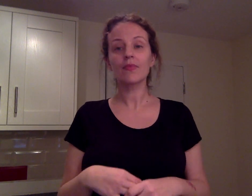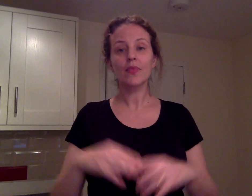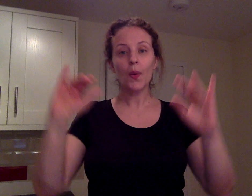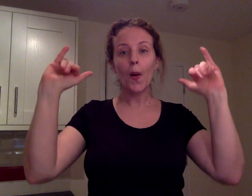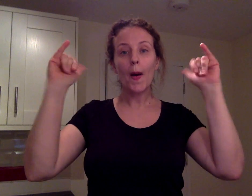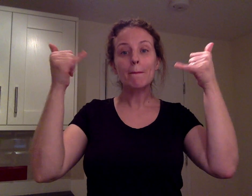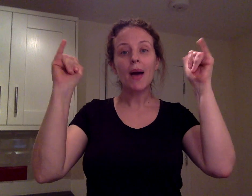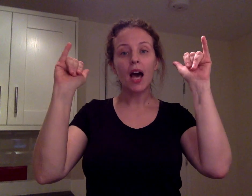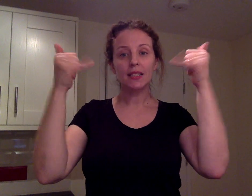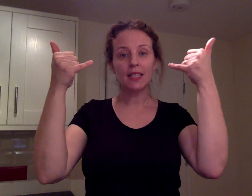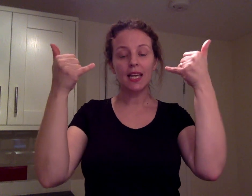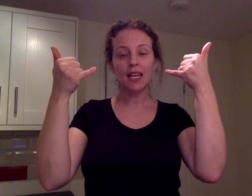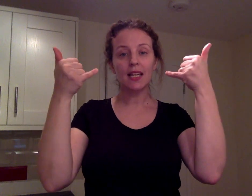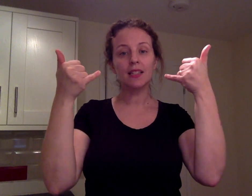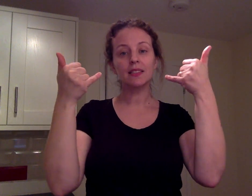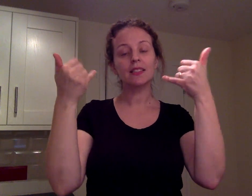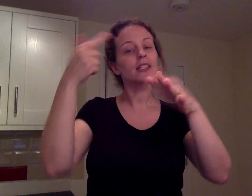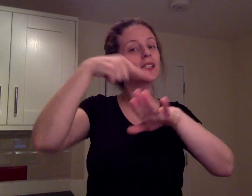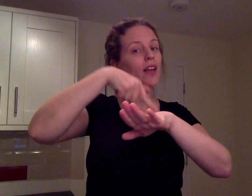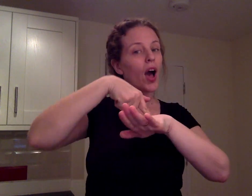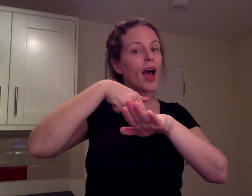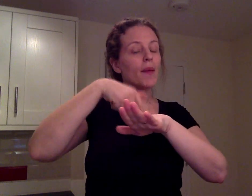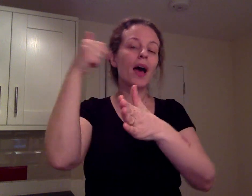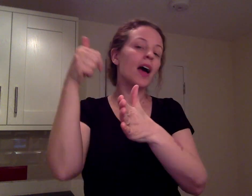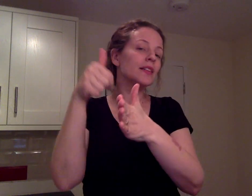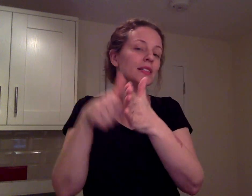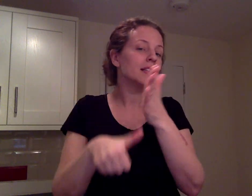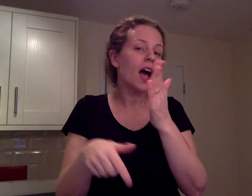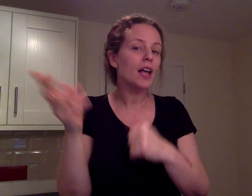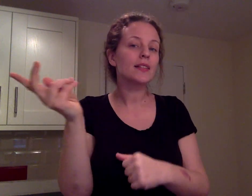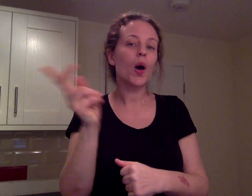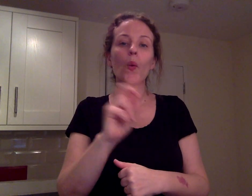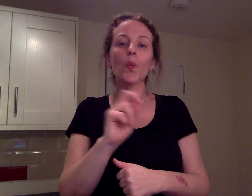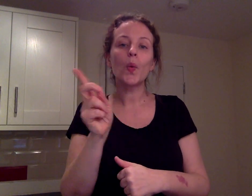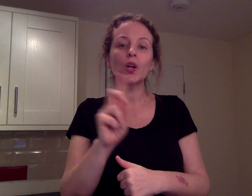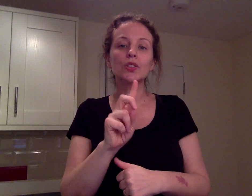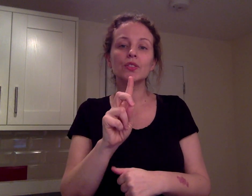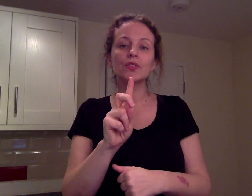Party time start what?